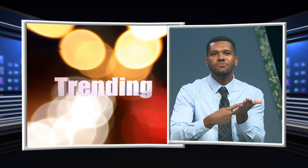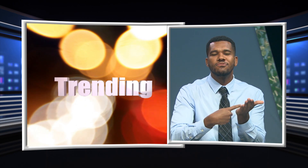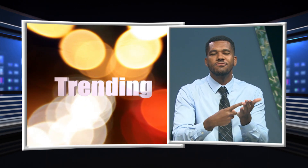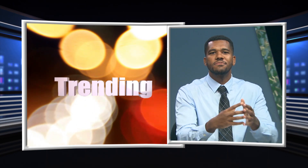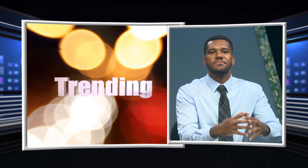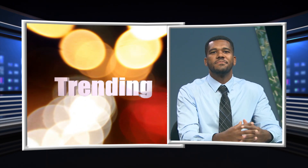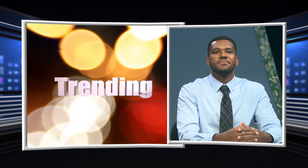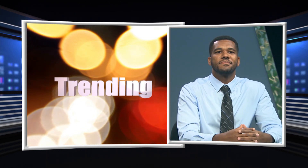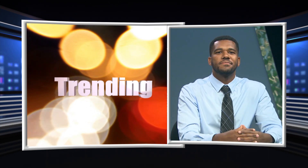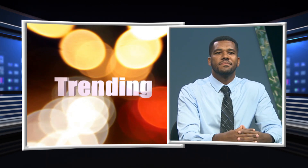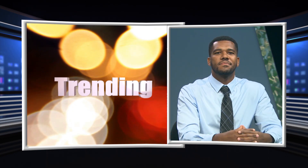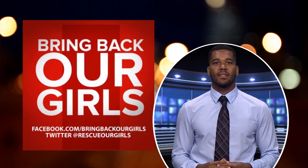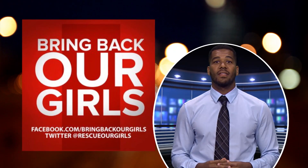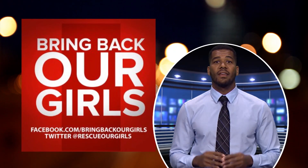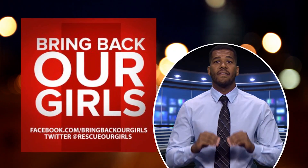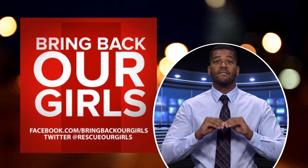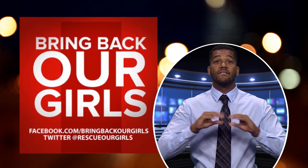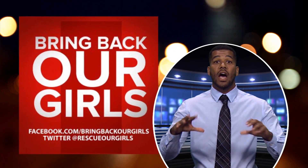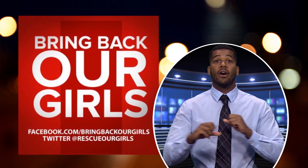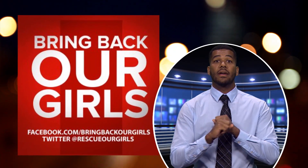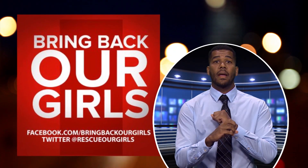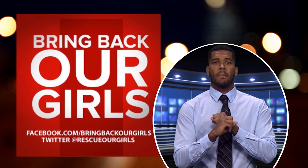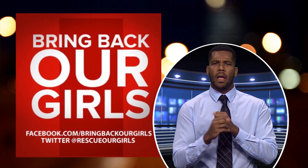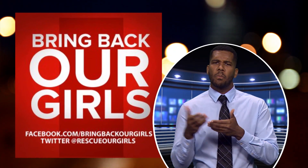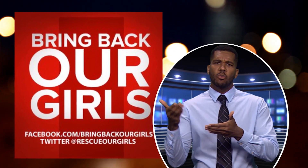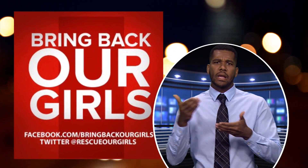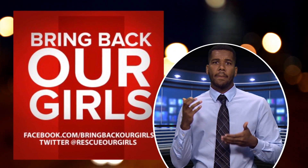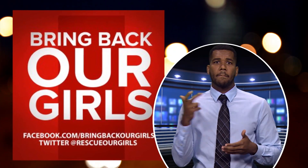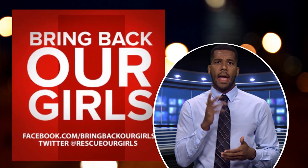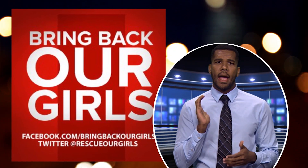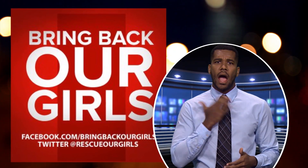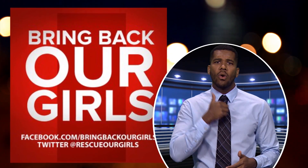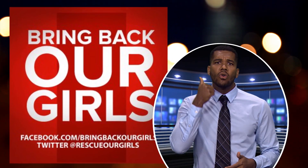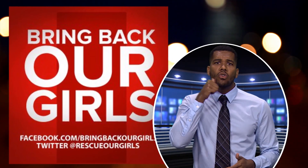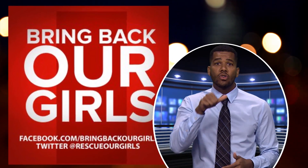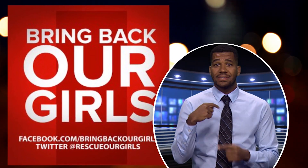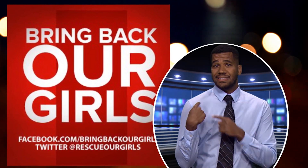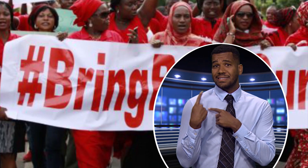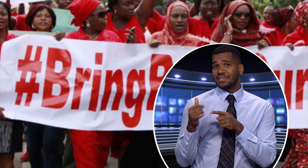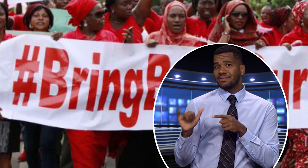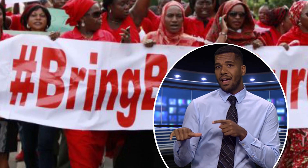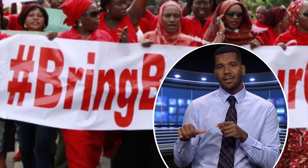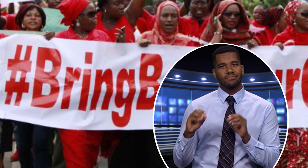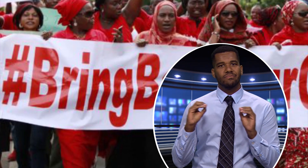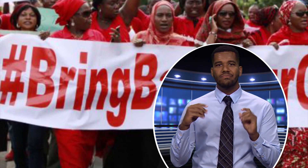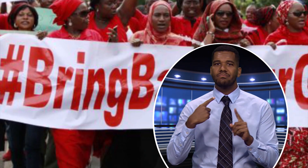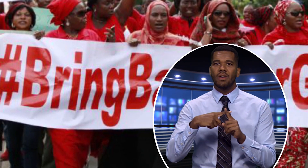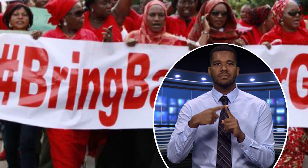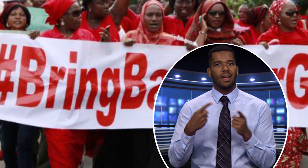Nothing very positive has happened in the months since the viral campaign Bring Back Our Girls.